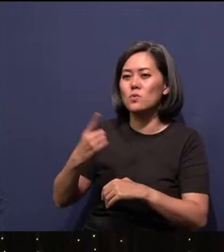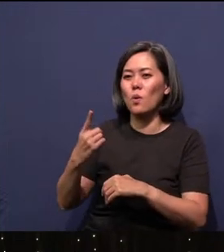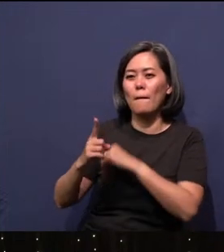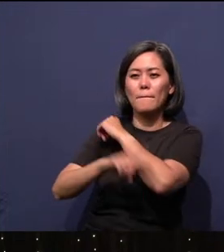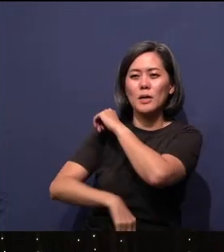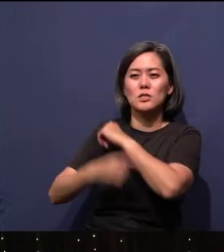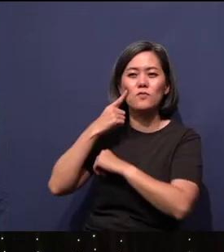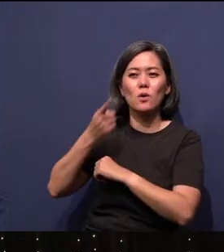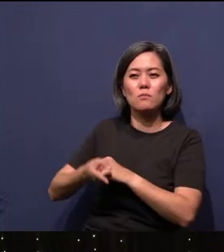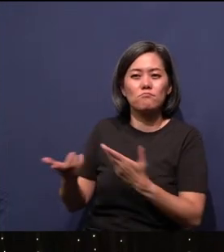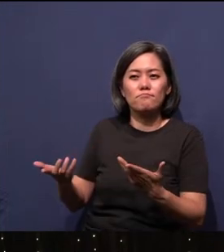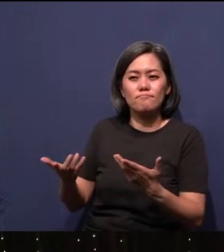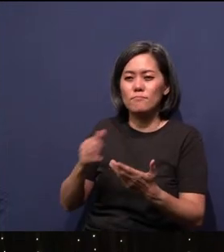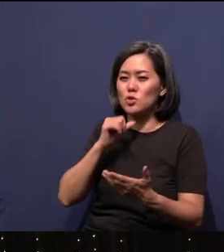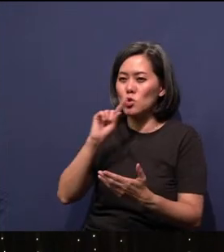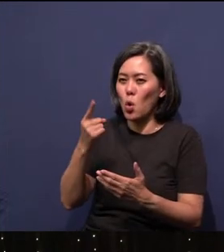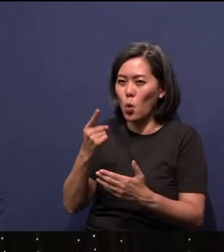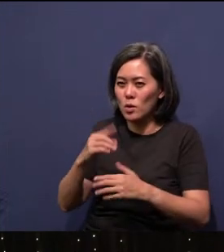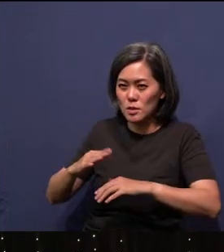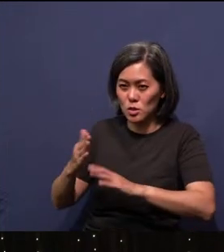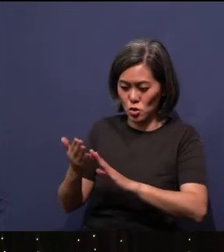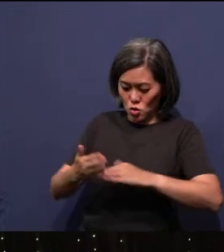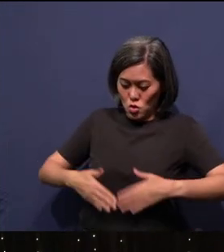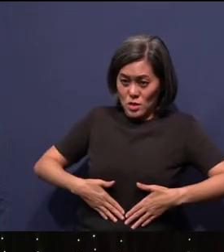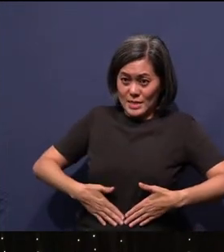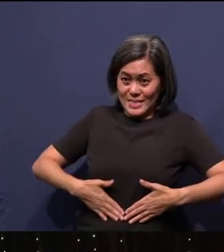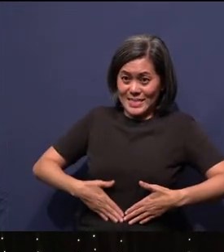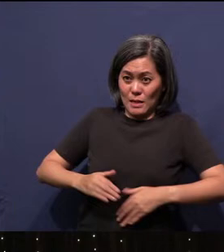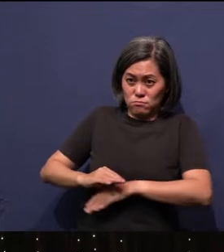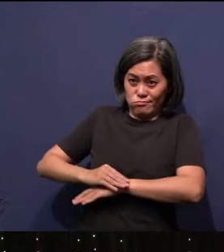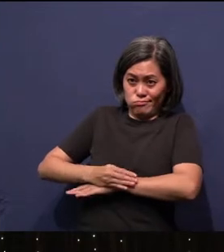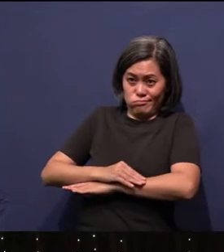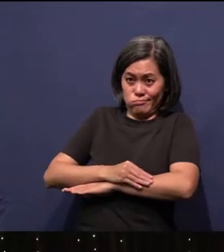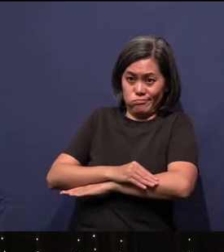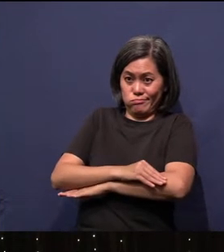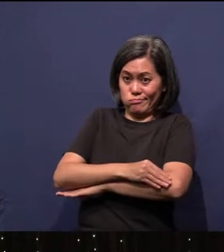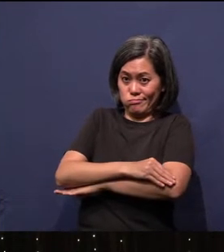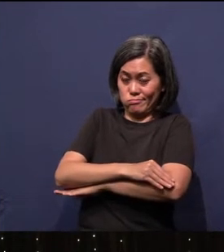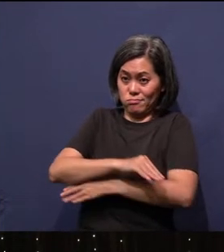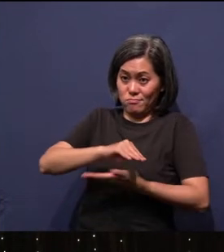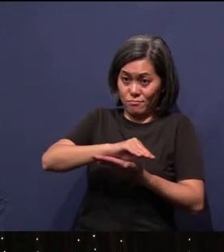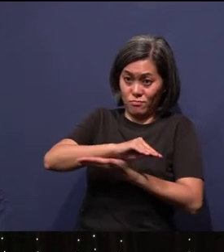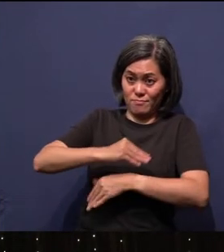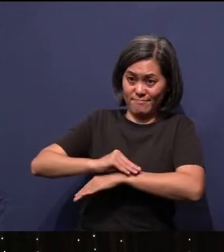Not only will he crawl on his belly on the ground, but he will put an